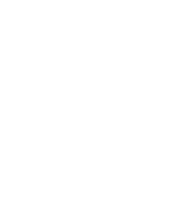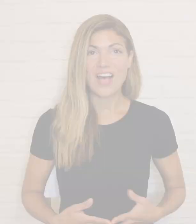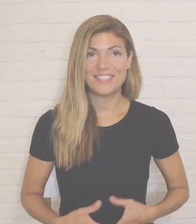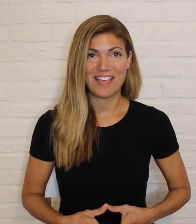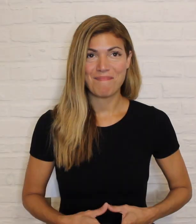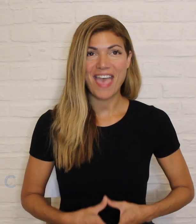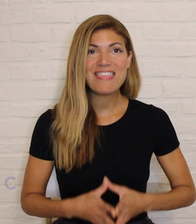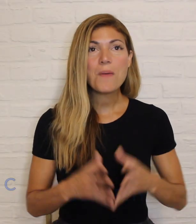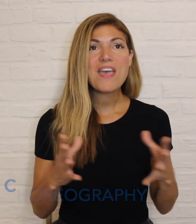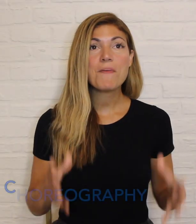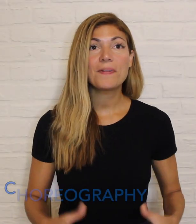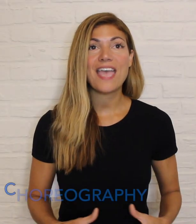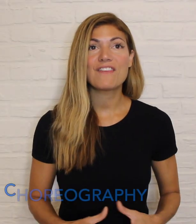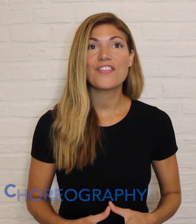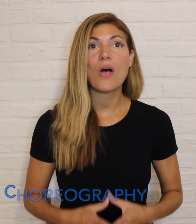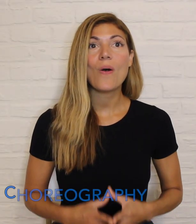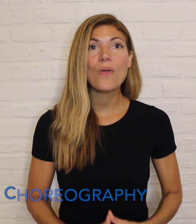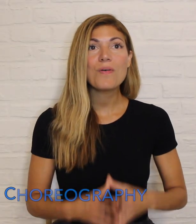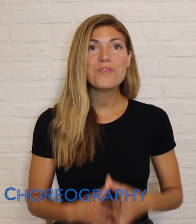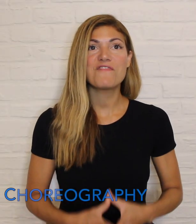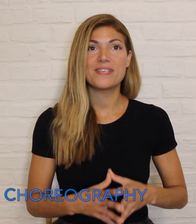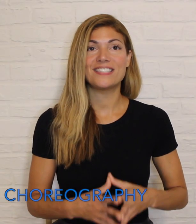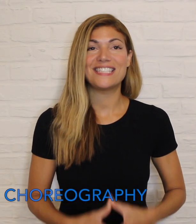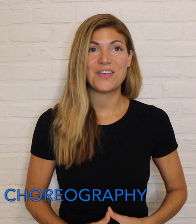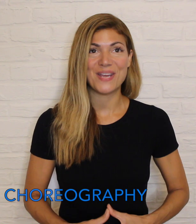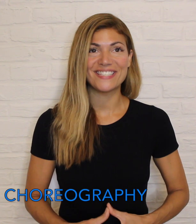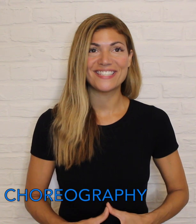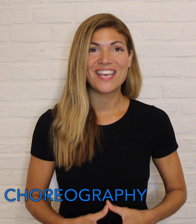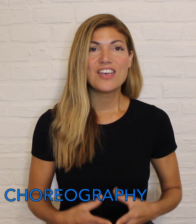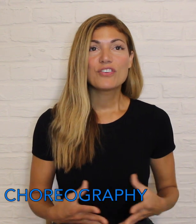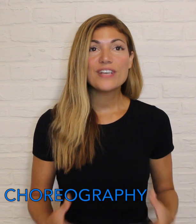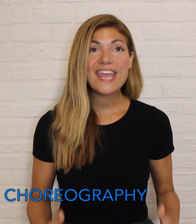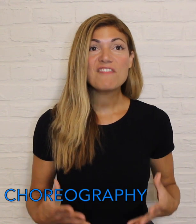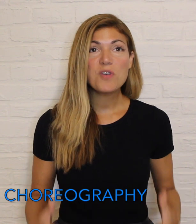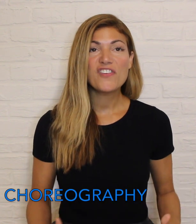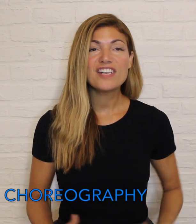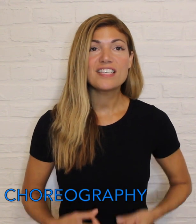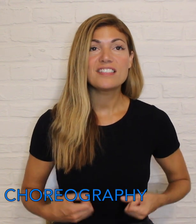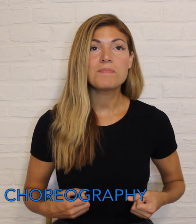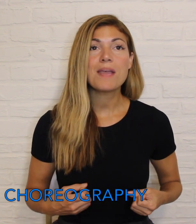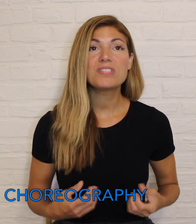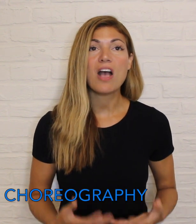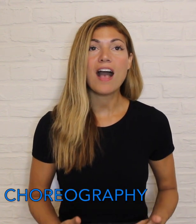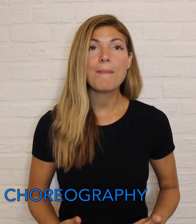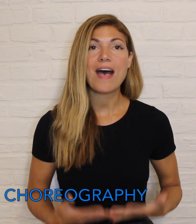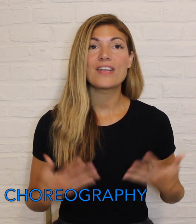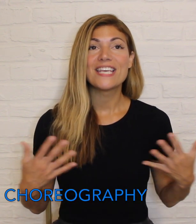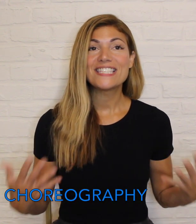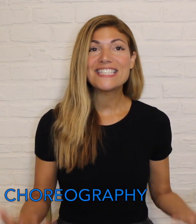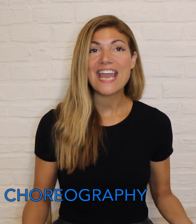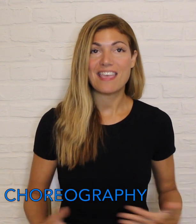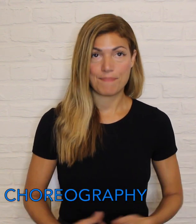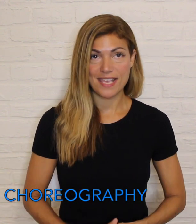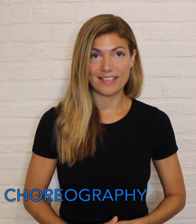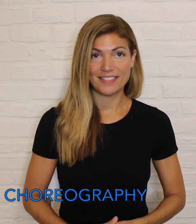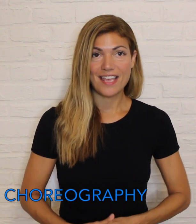Awesome! I think we have a plan for the whole movement sequence. Creative movers sometimes talk about Setting a piece.